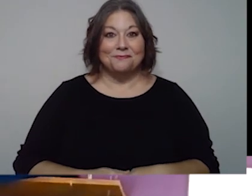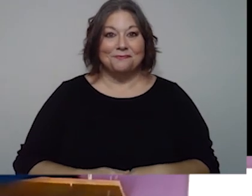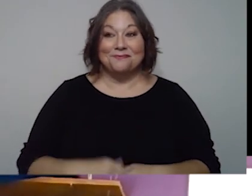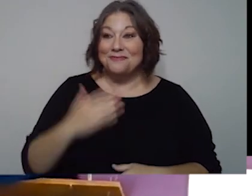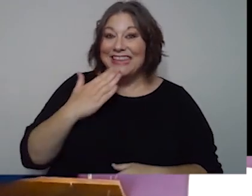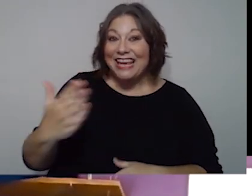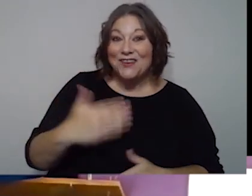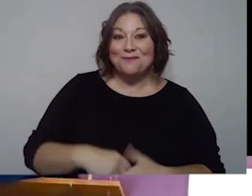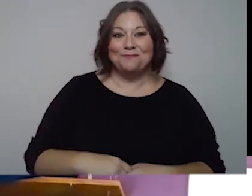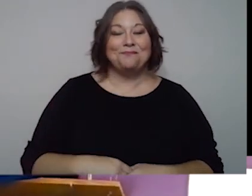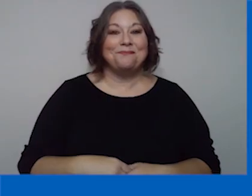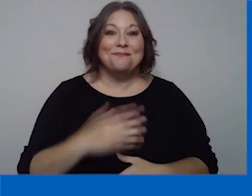Bethany:Thank you.